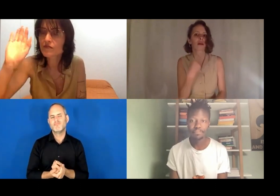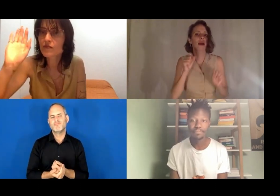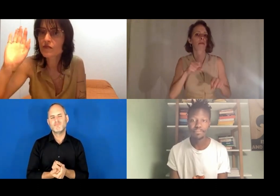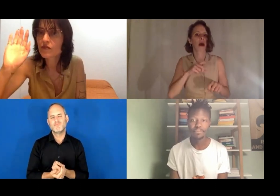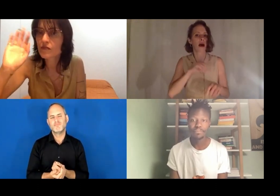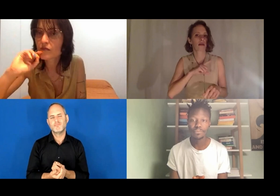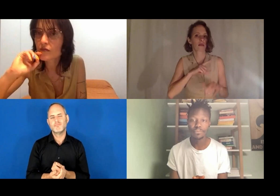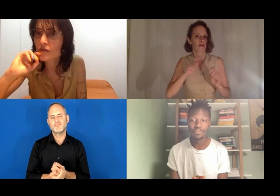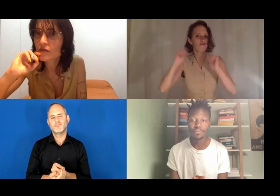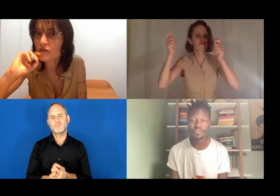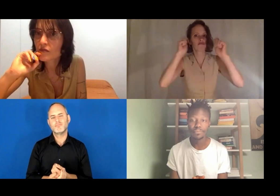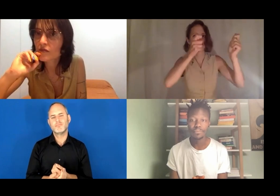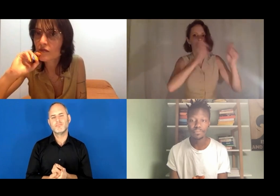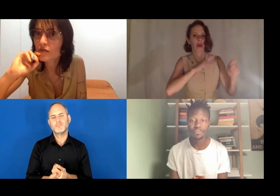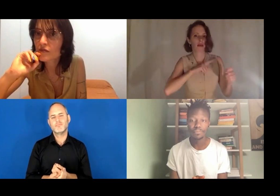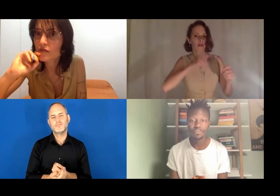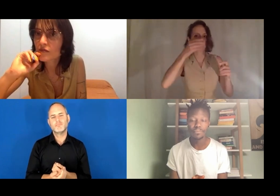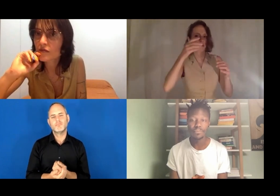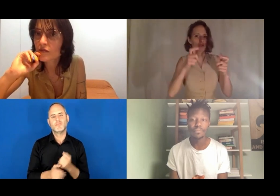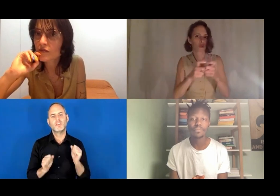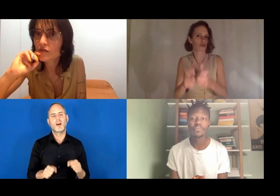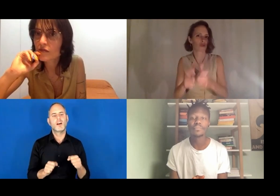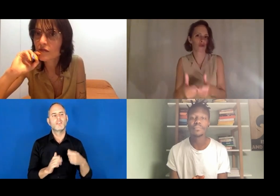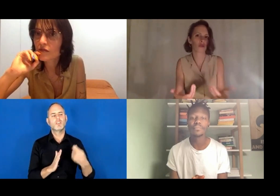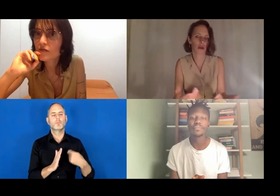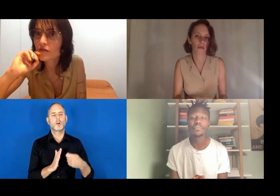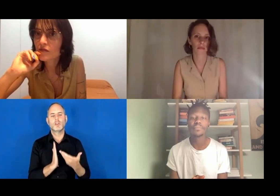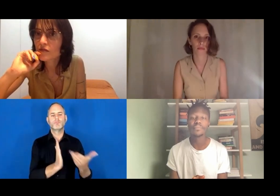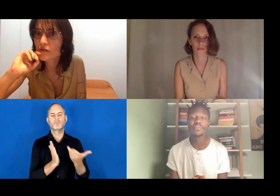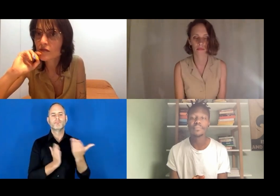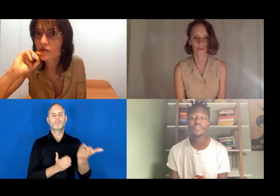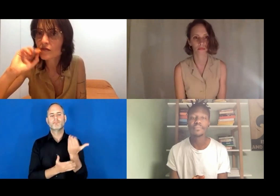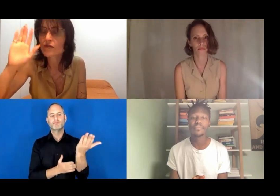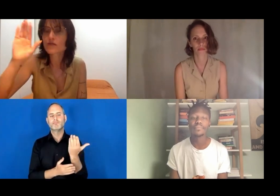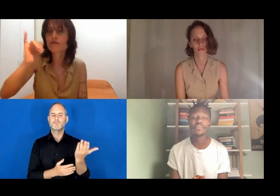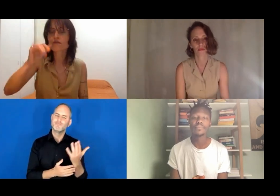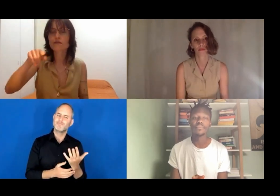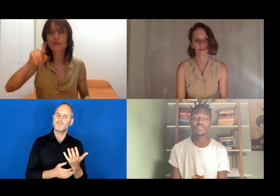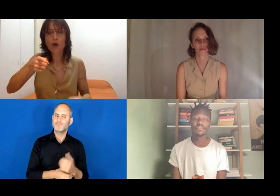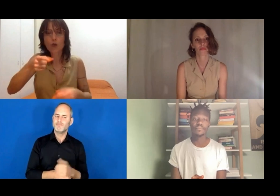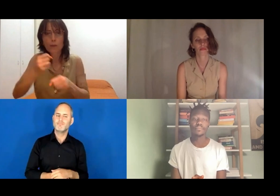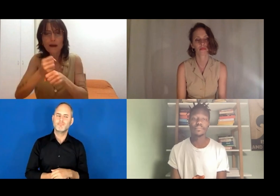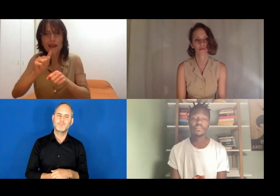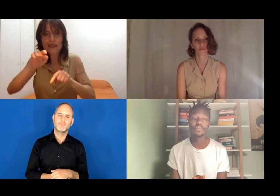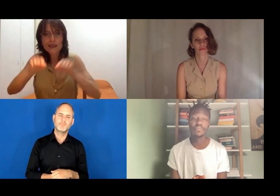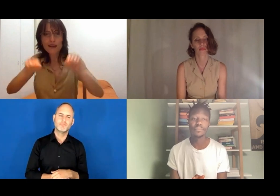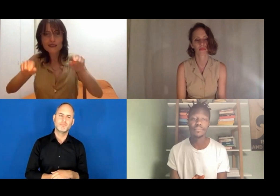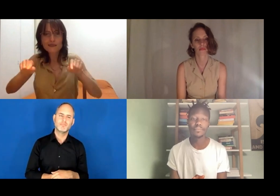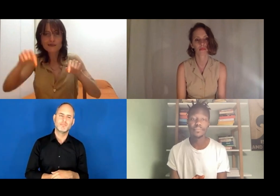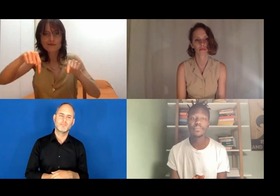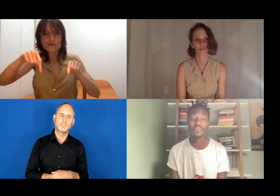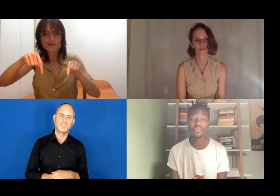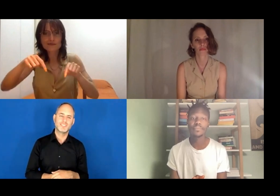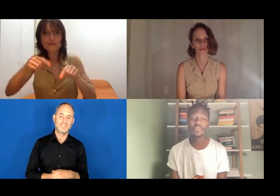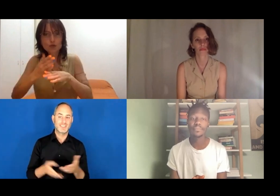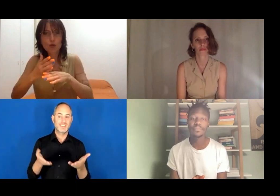And I can get funds now for my own pieces. I can write whole applications for money.